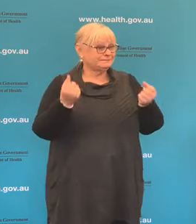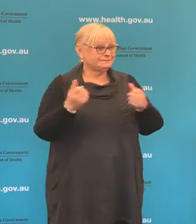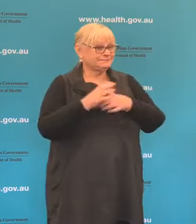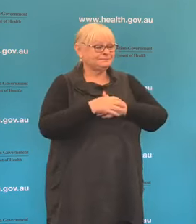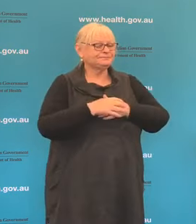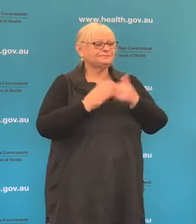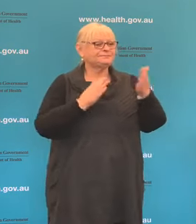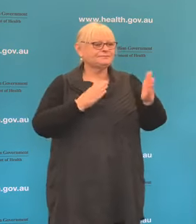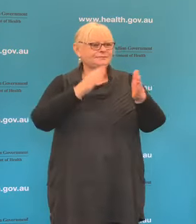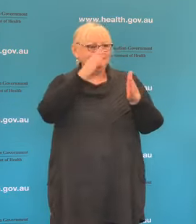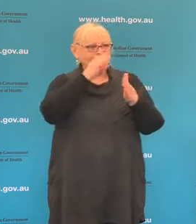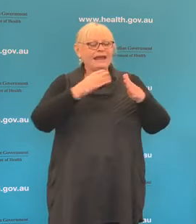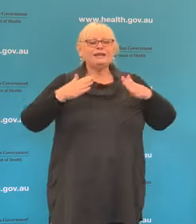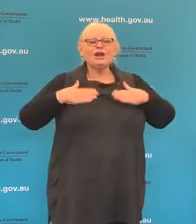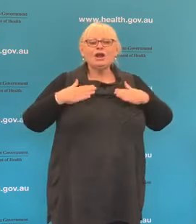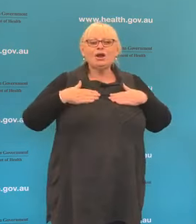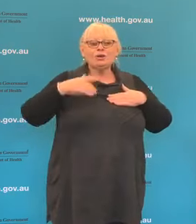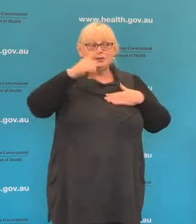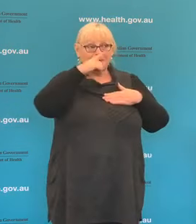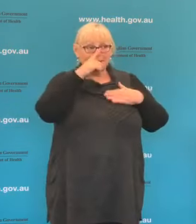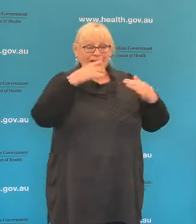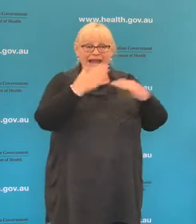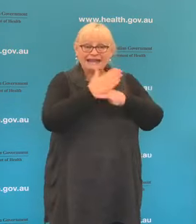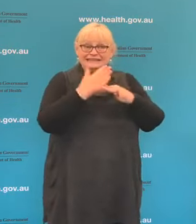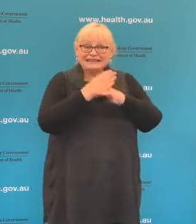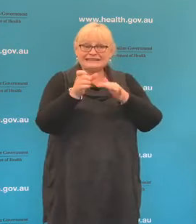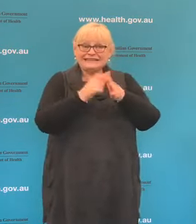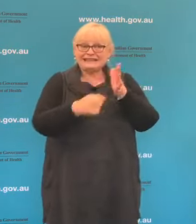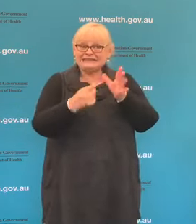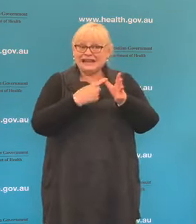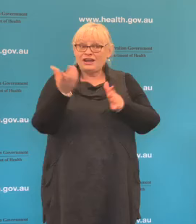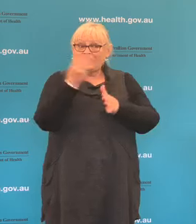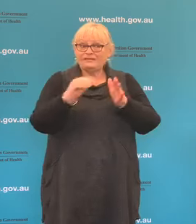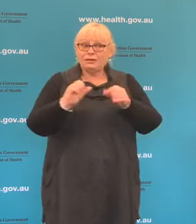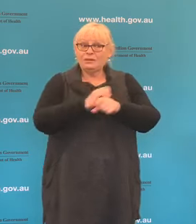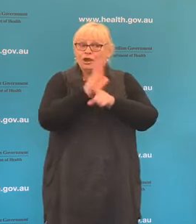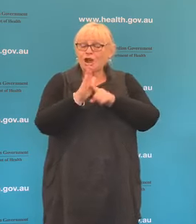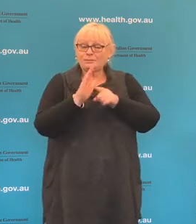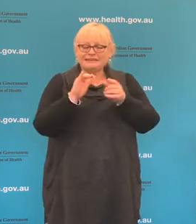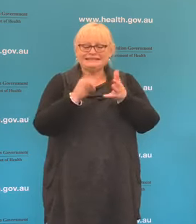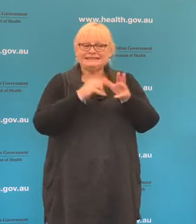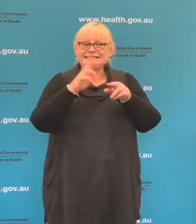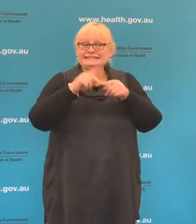Can health officials access the data from the COVIDSafe app at the moment?